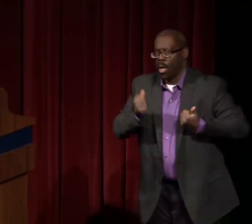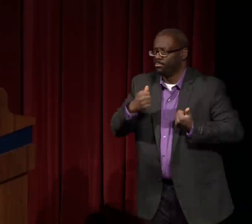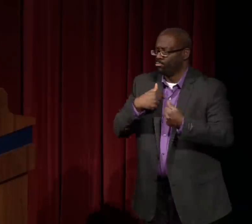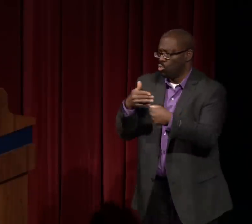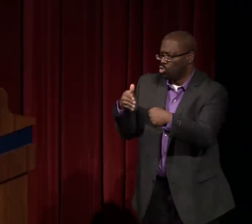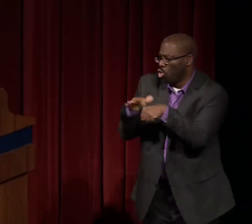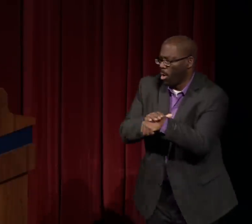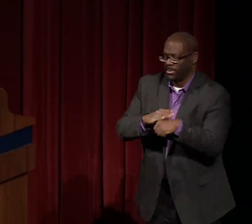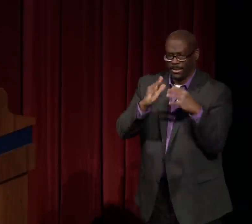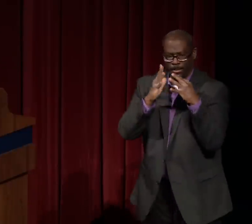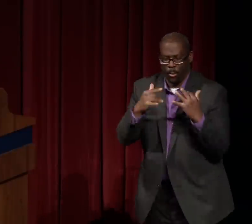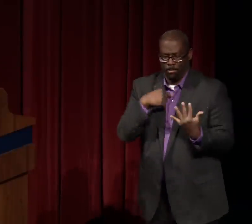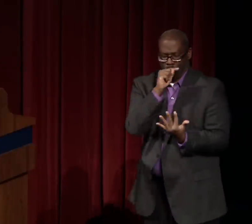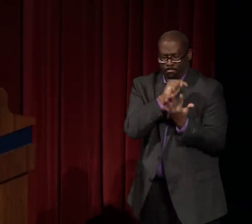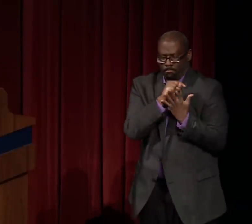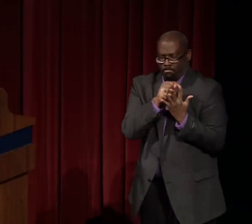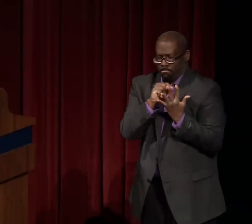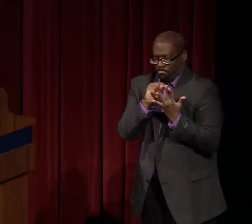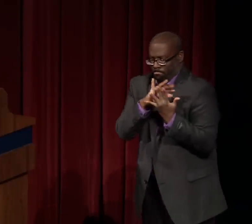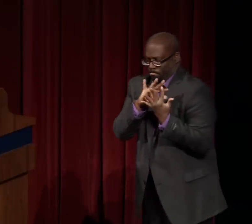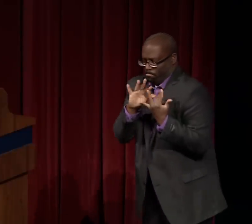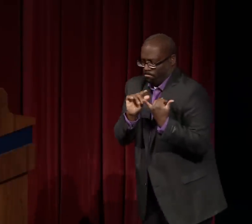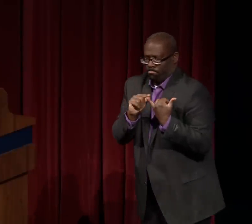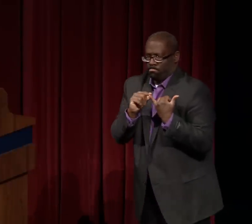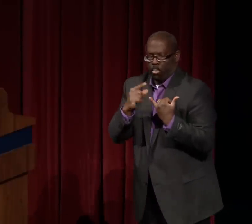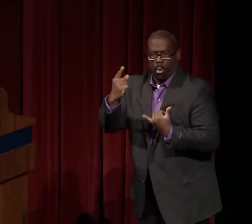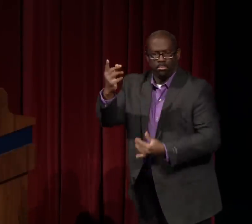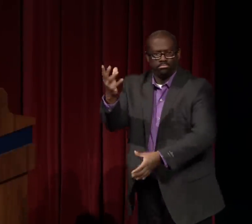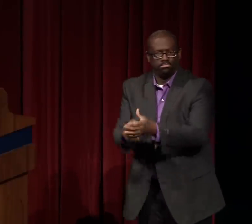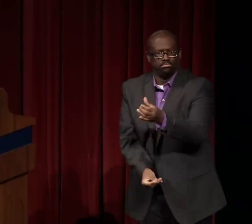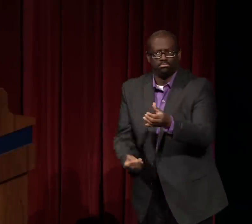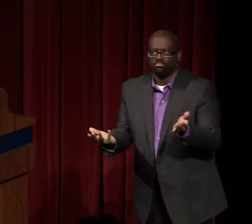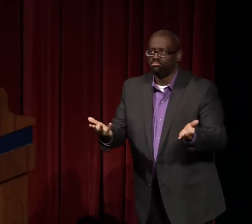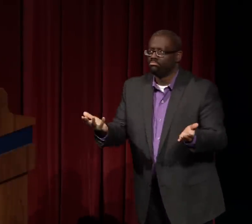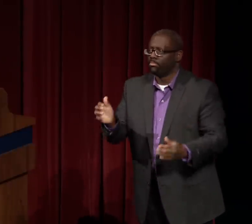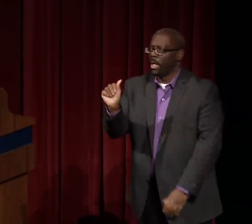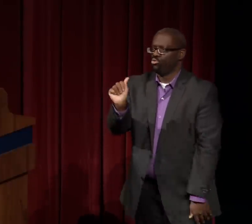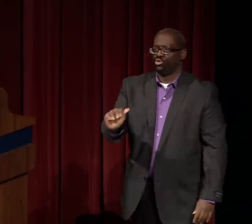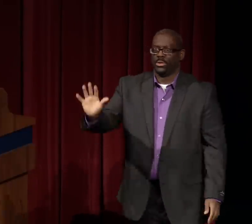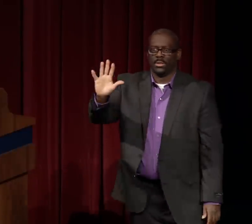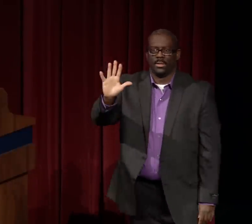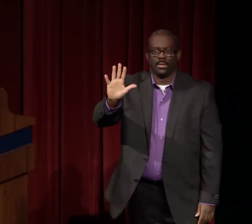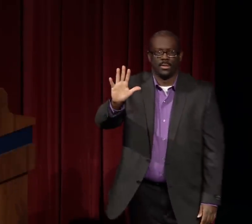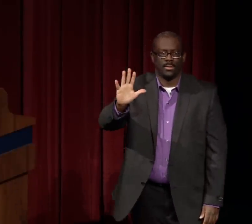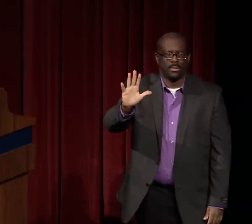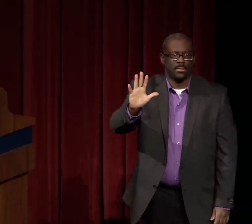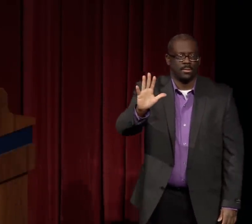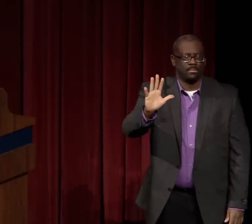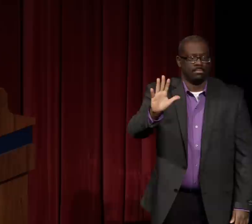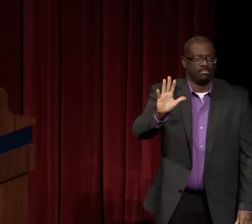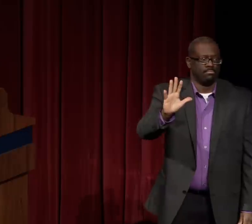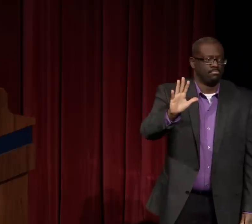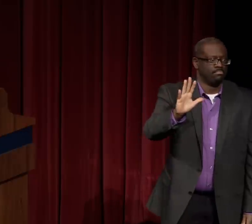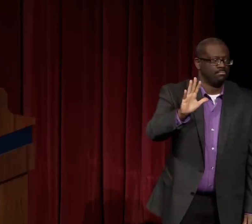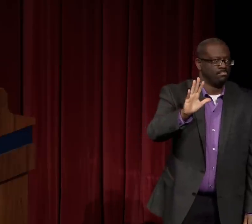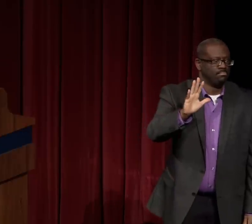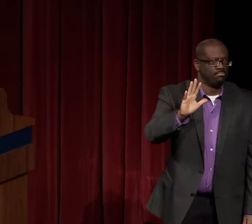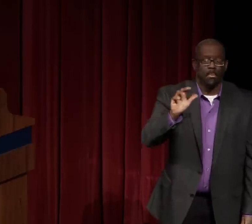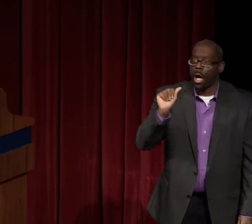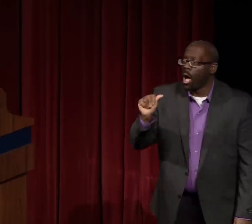Of interest, I had to decide which one of these I was going to show. And I wanted to represent, you know,